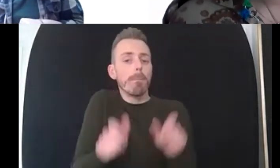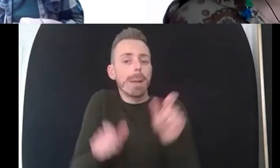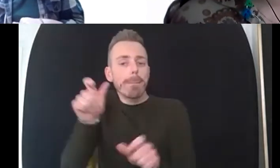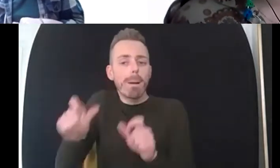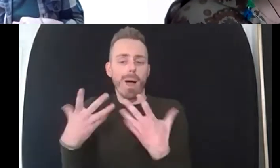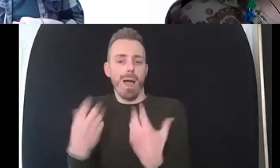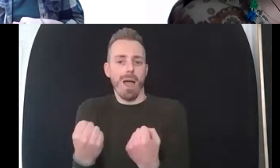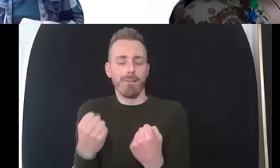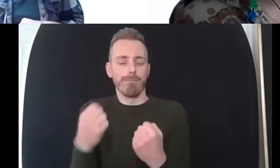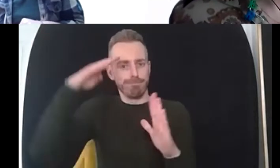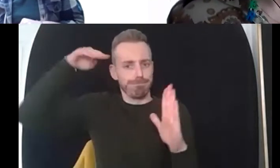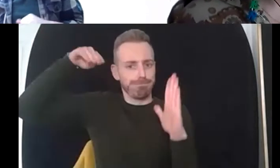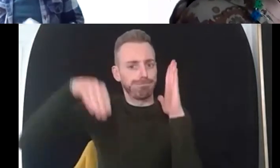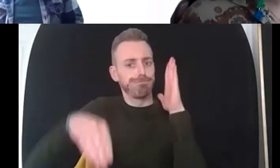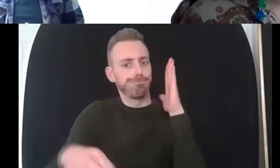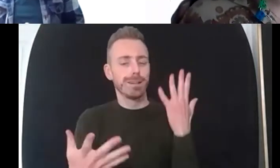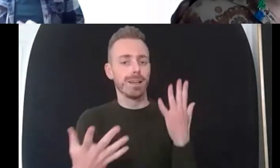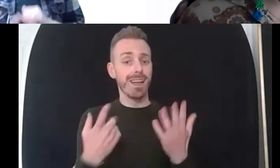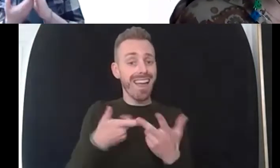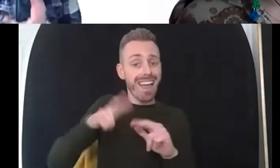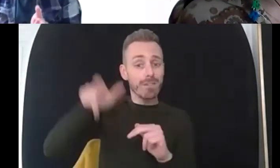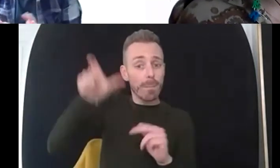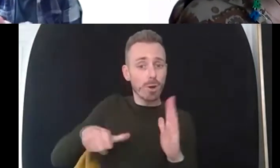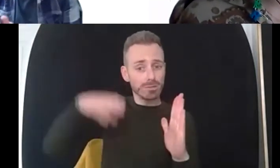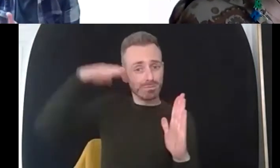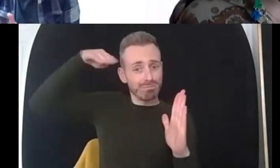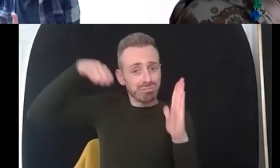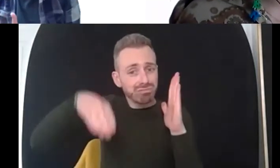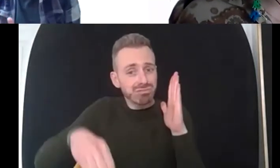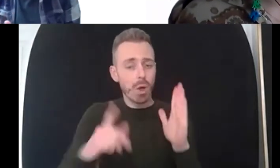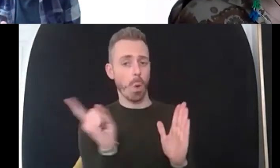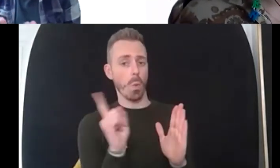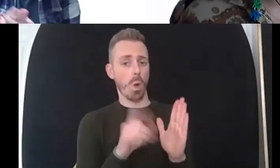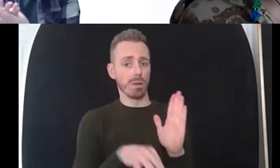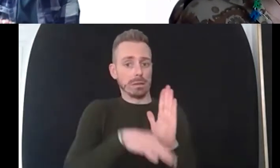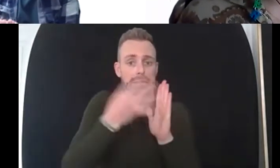could be useful yeah sure and i think you know these are things that i i practice with clients